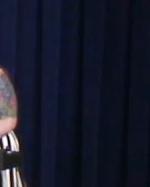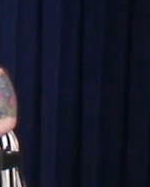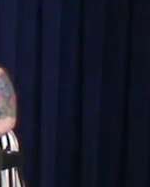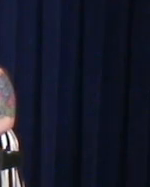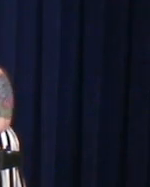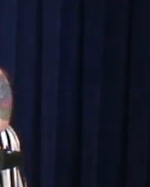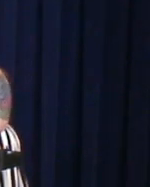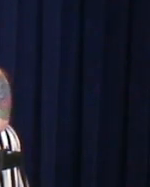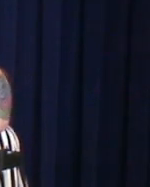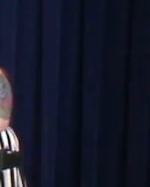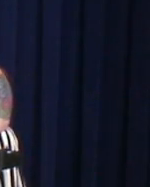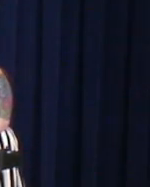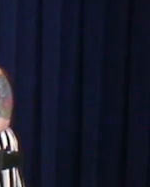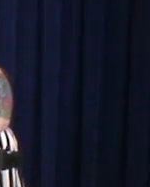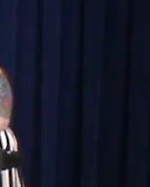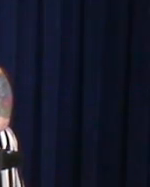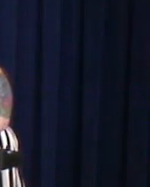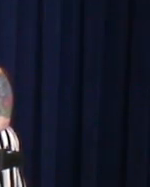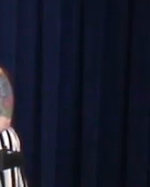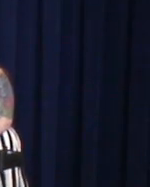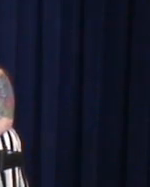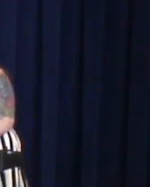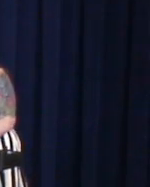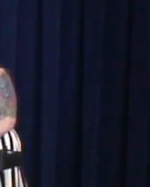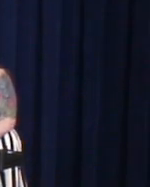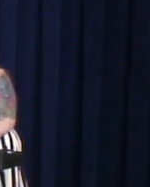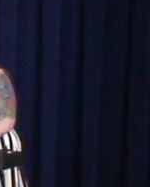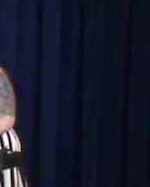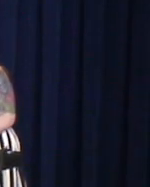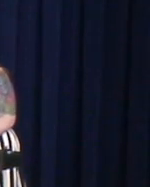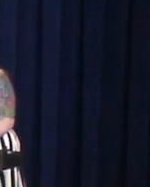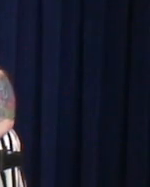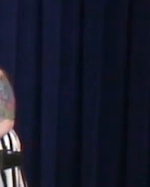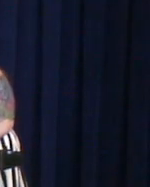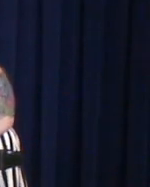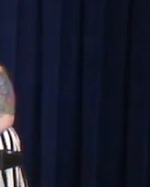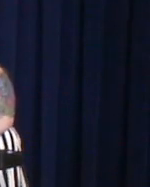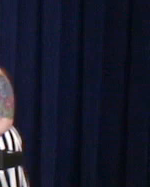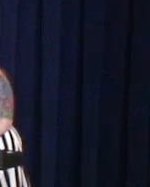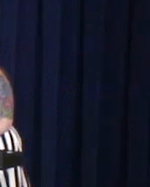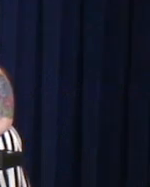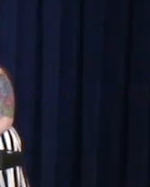Yeah, yeah, yeah.